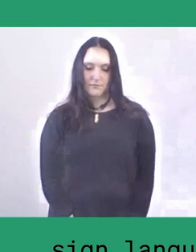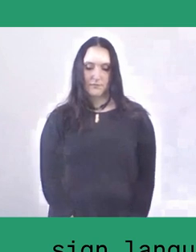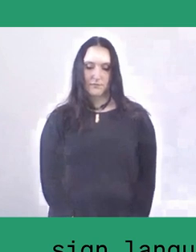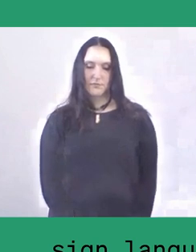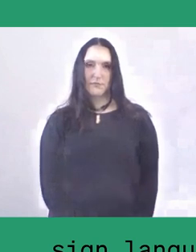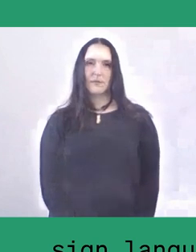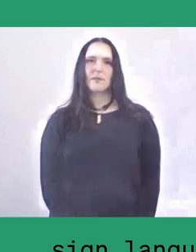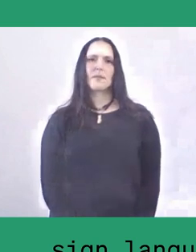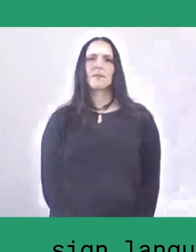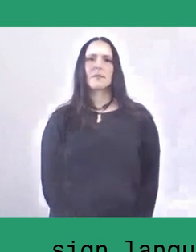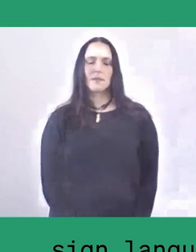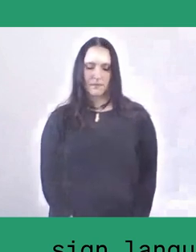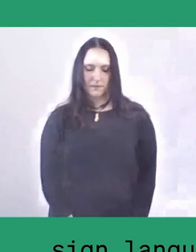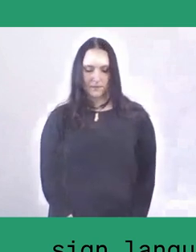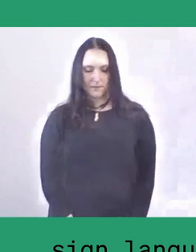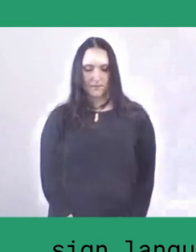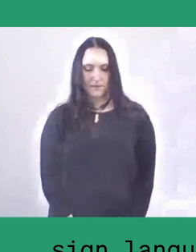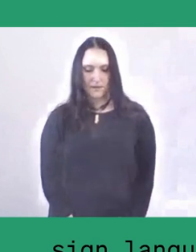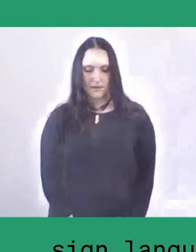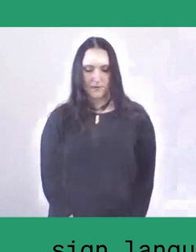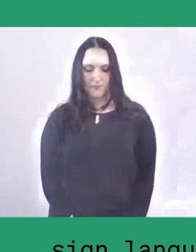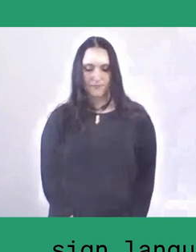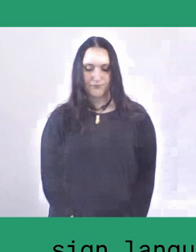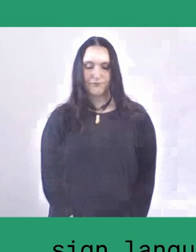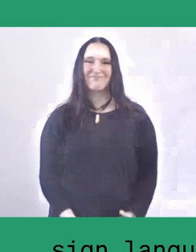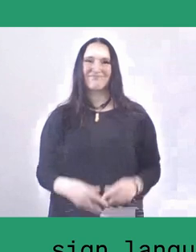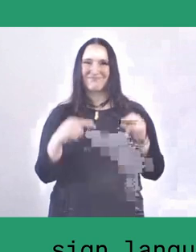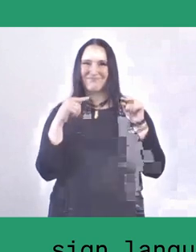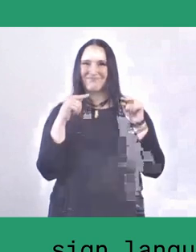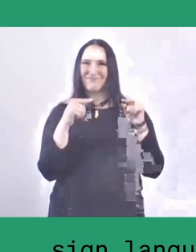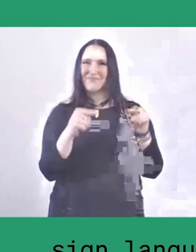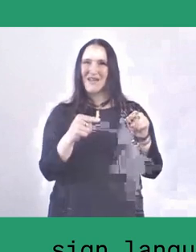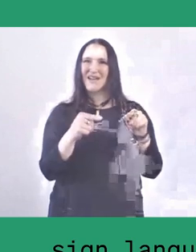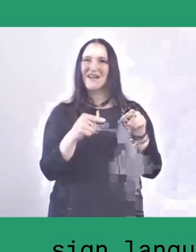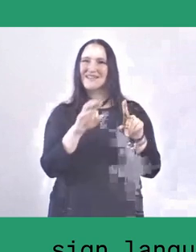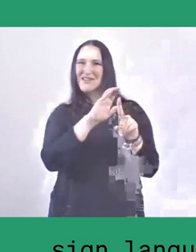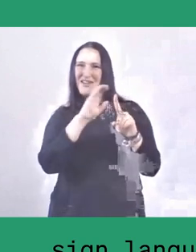Women also have an important role in all sectors in the culture of para in Bulukumba